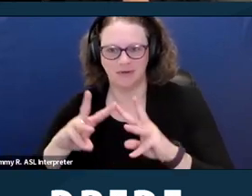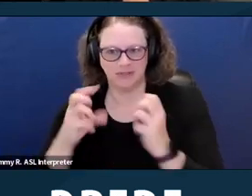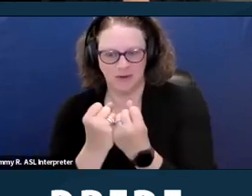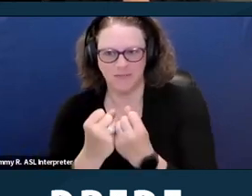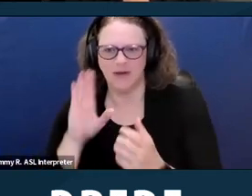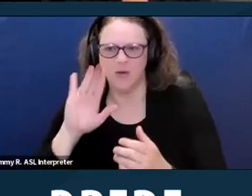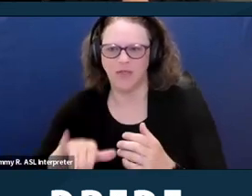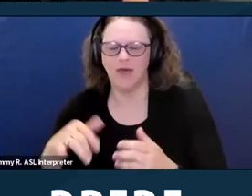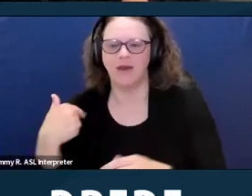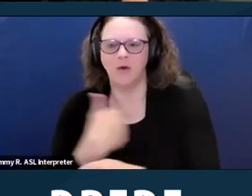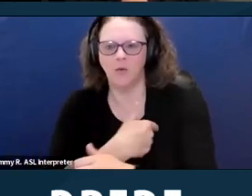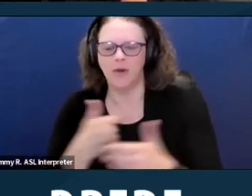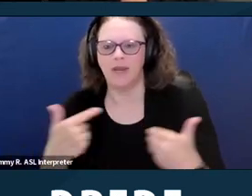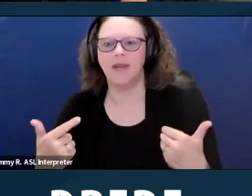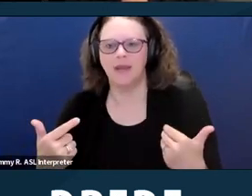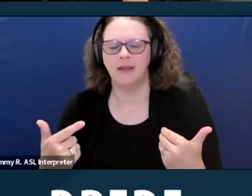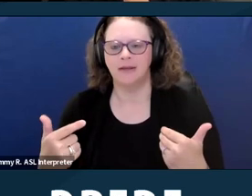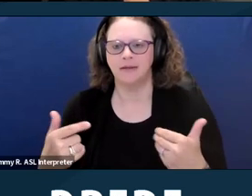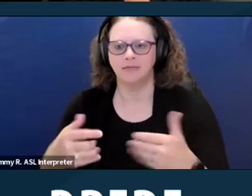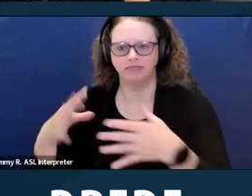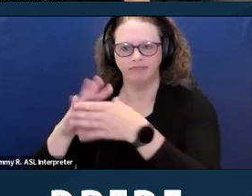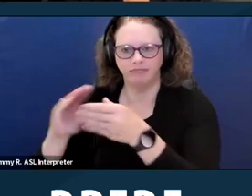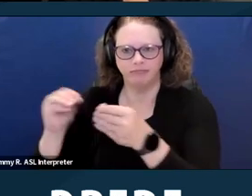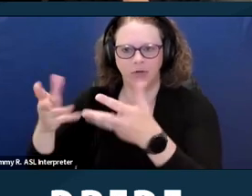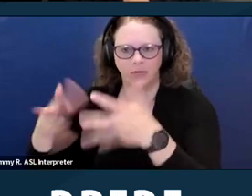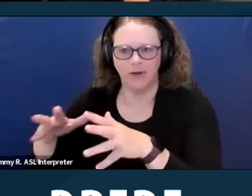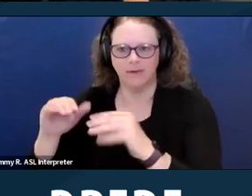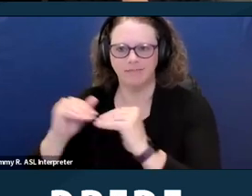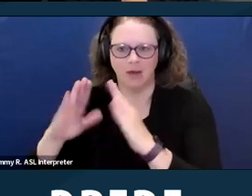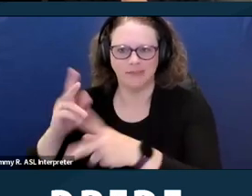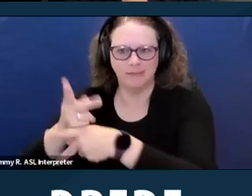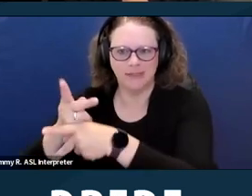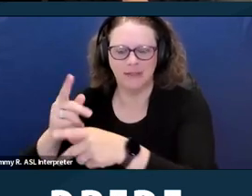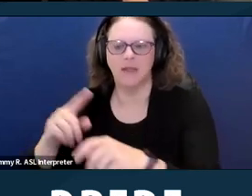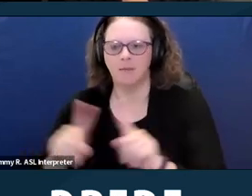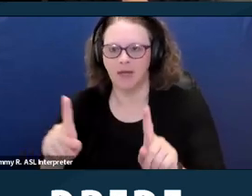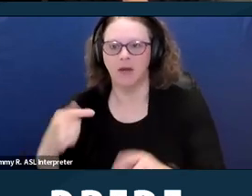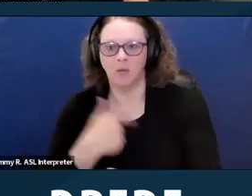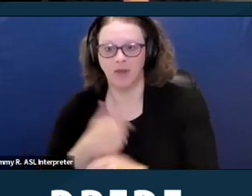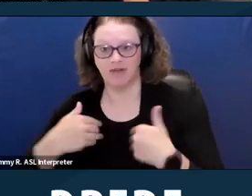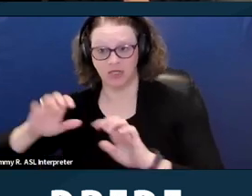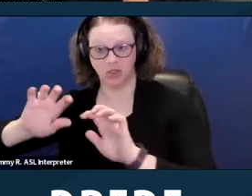Both the chat and the Q&A are open. Please use the Q&A to post questions.